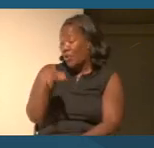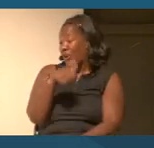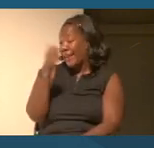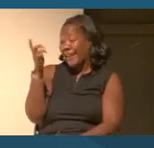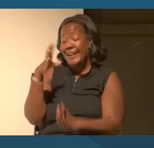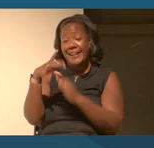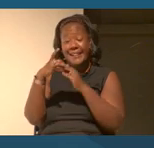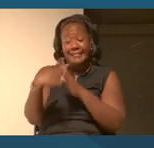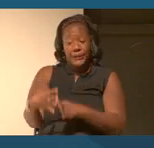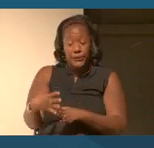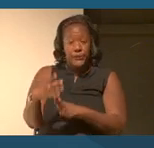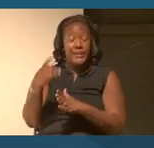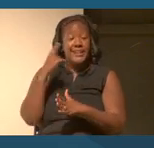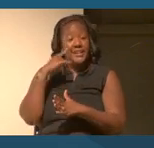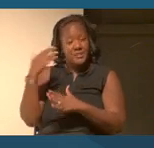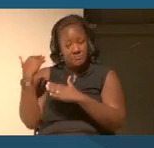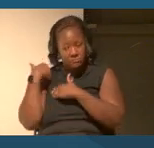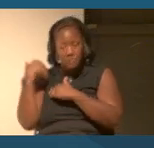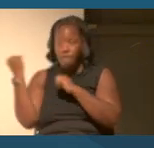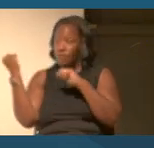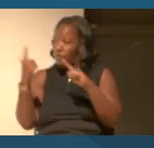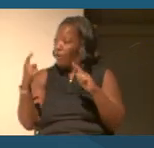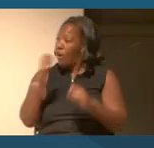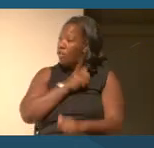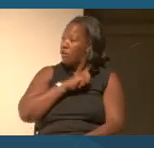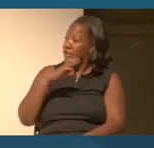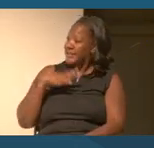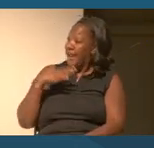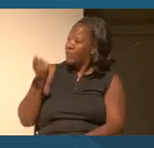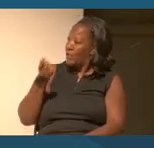incumbent for all of our staff to understand where do we really come from?